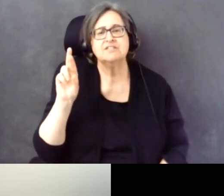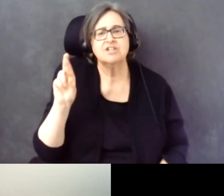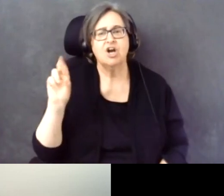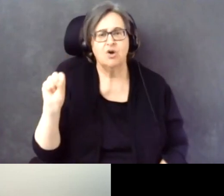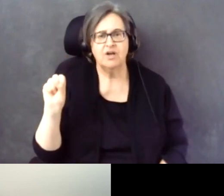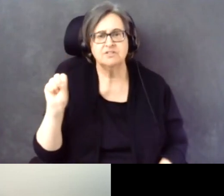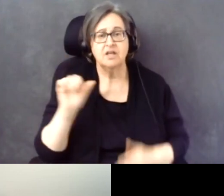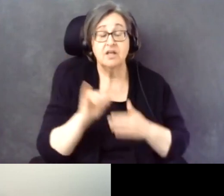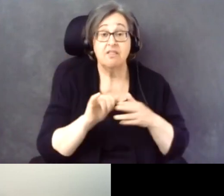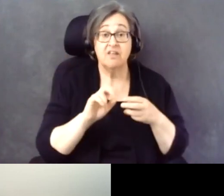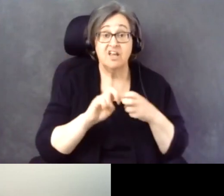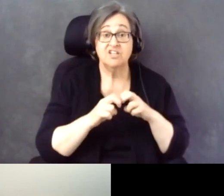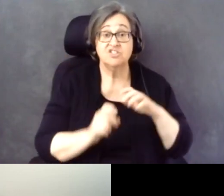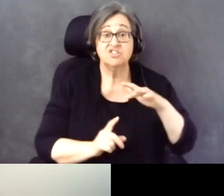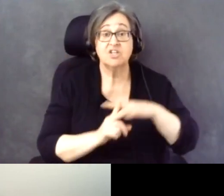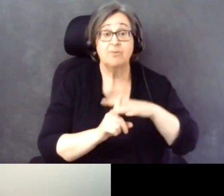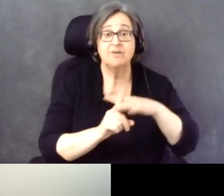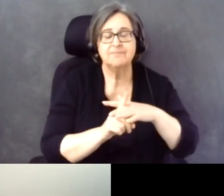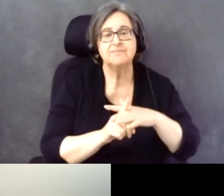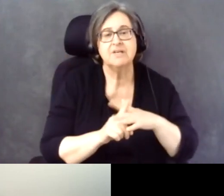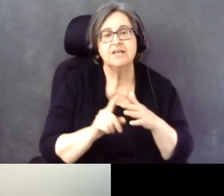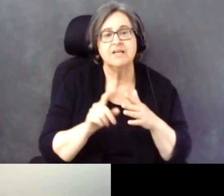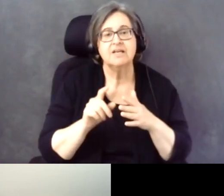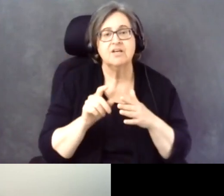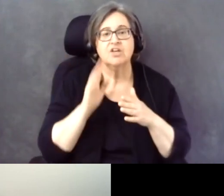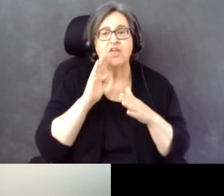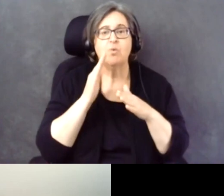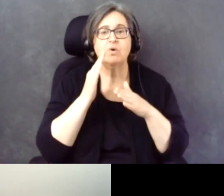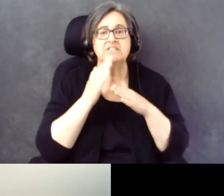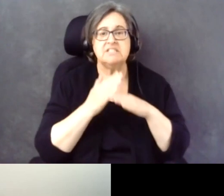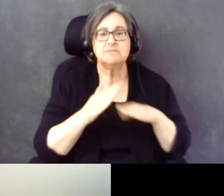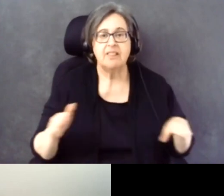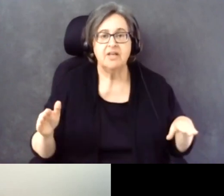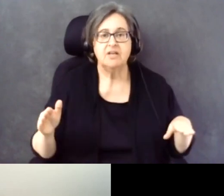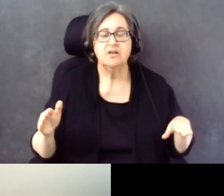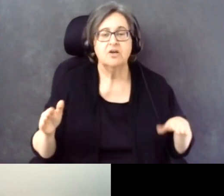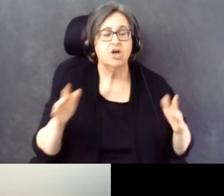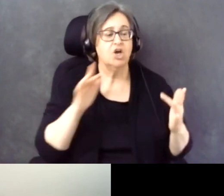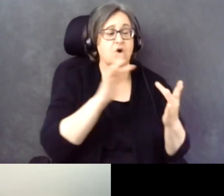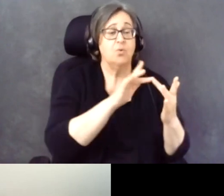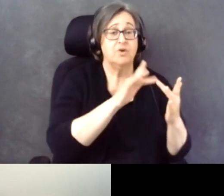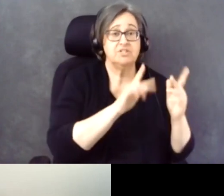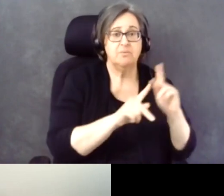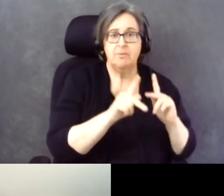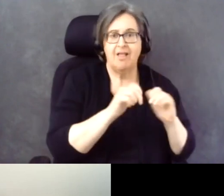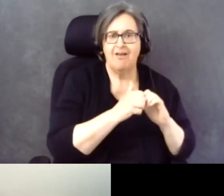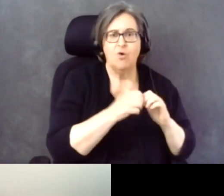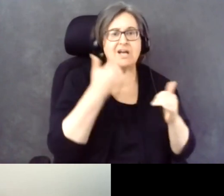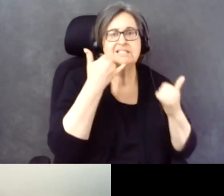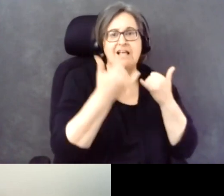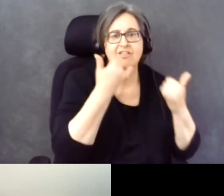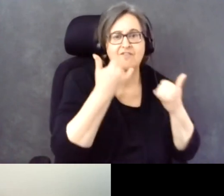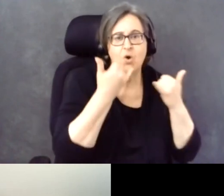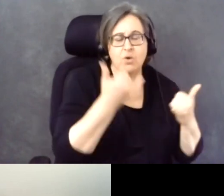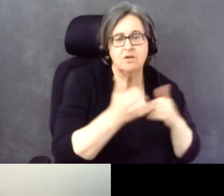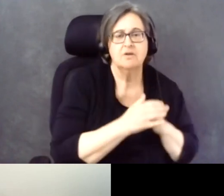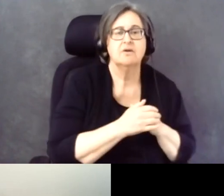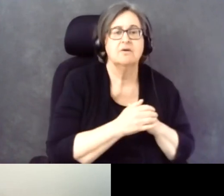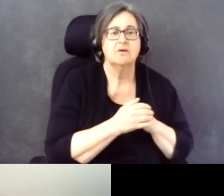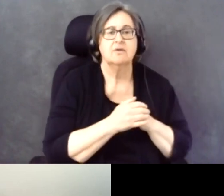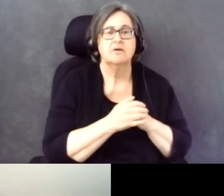So they tend to split it between reaching people by telephone and reaching out through